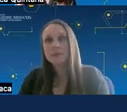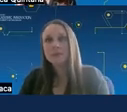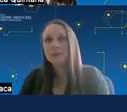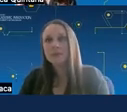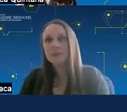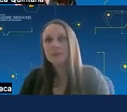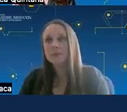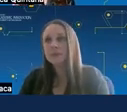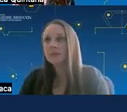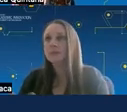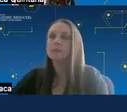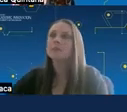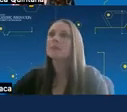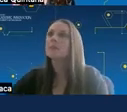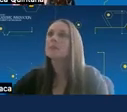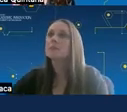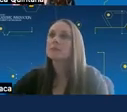interactive discussion with the faculty here but what are some of